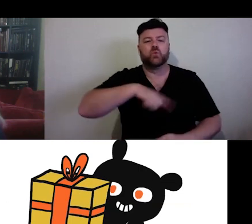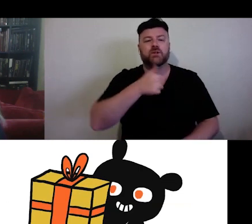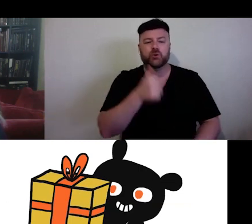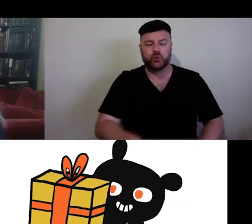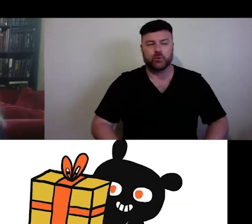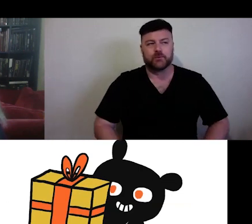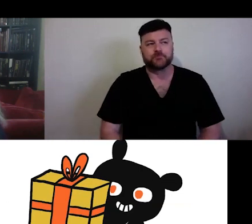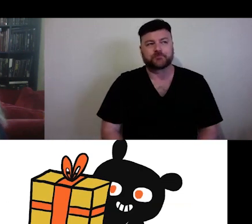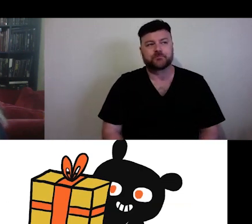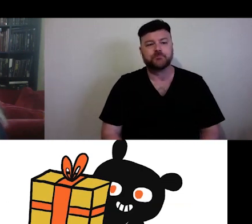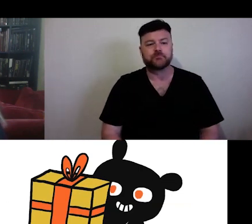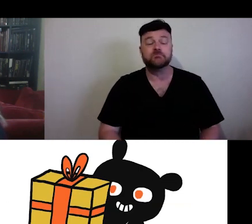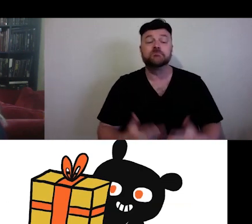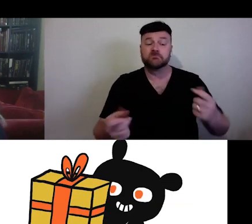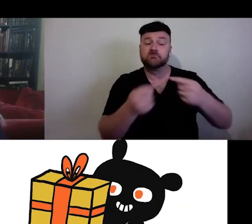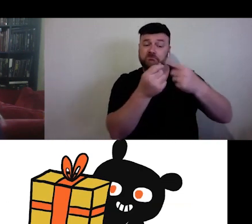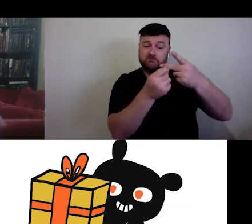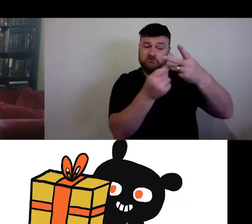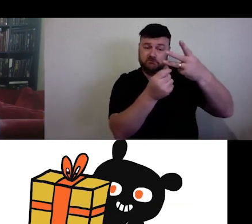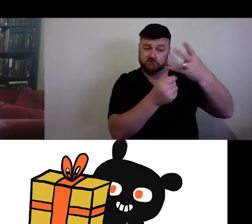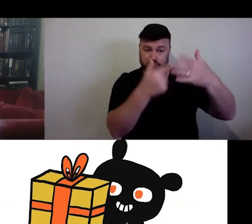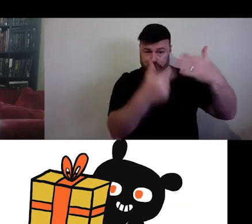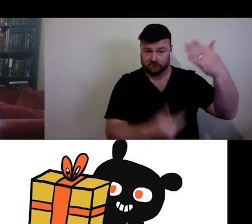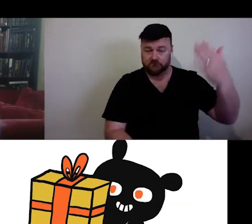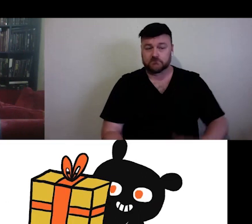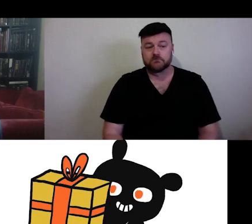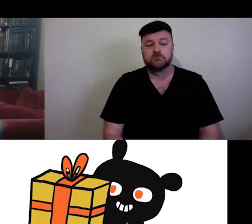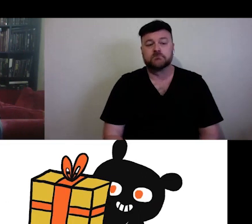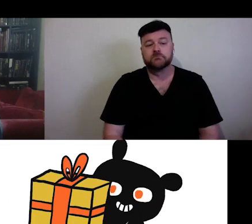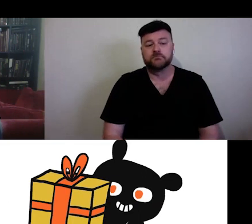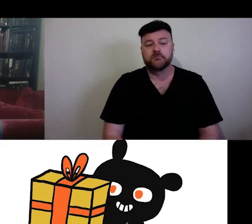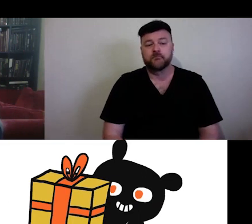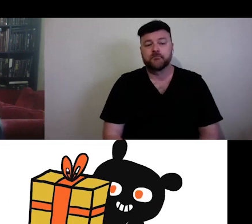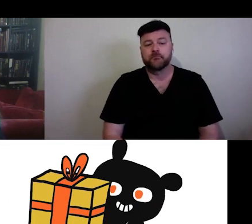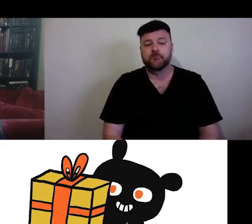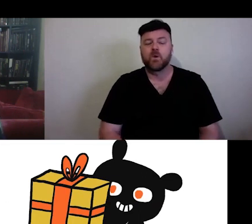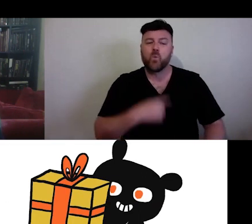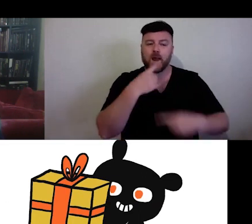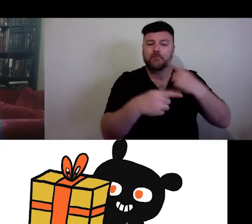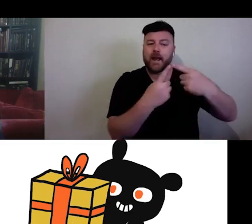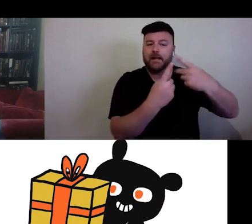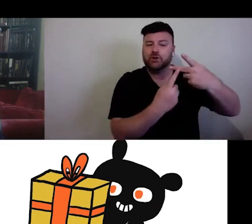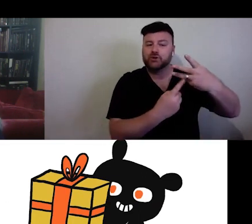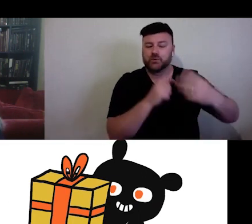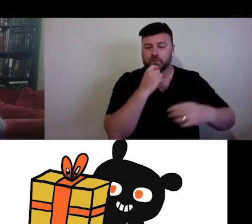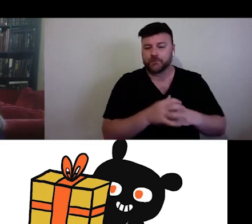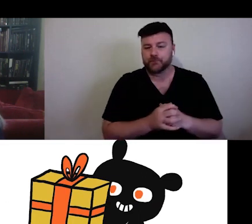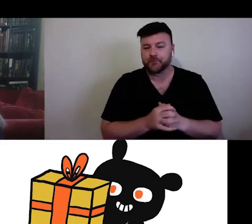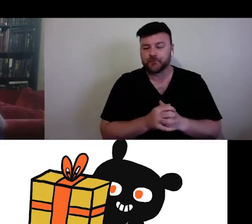And let's go through each one of these. OK.